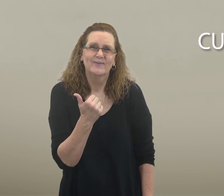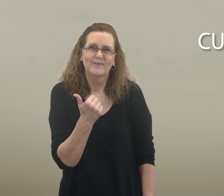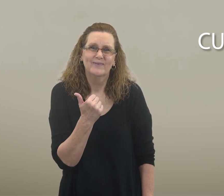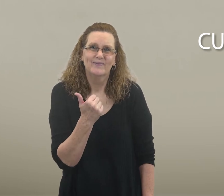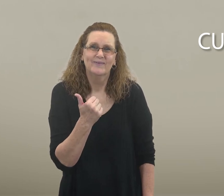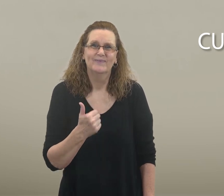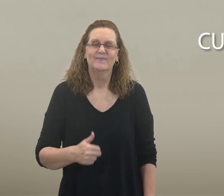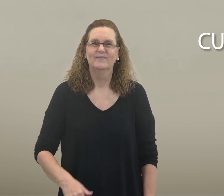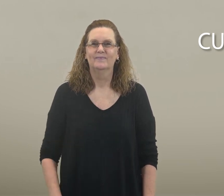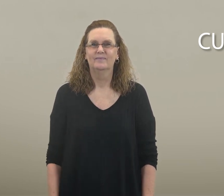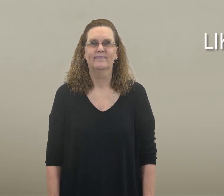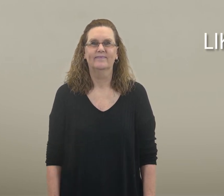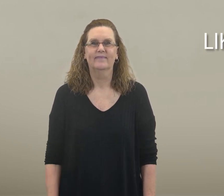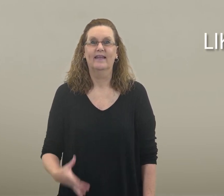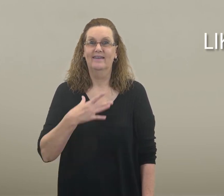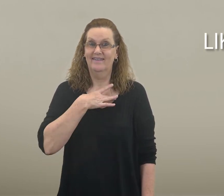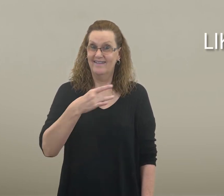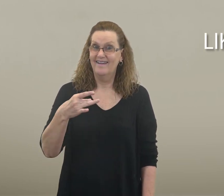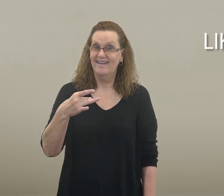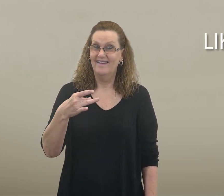cute like